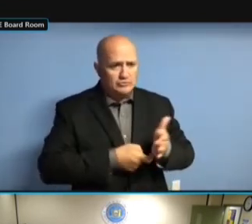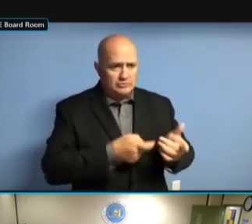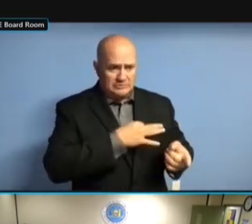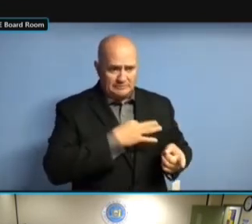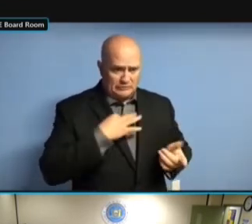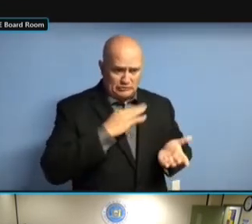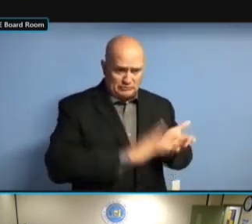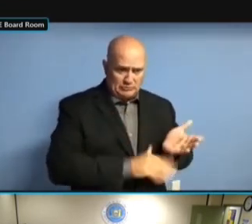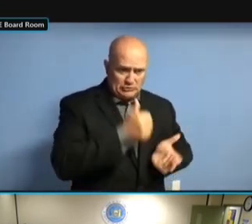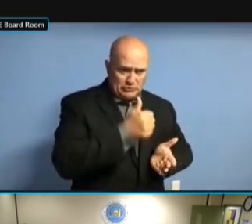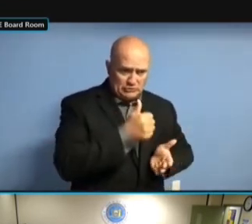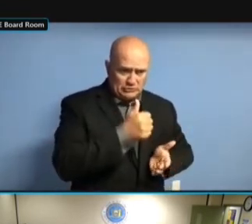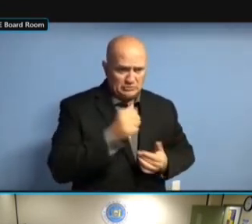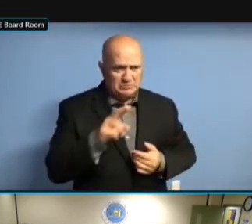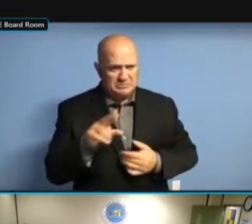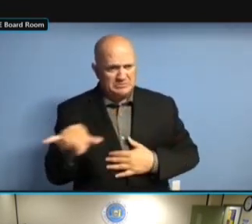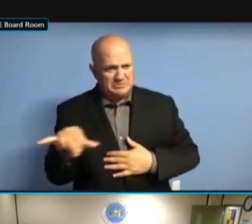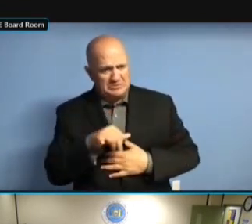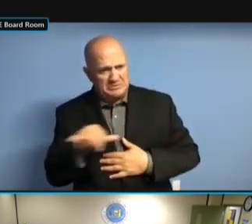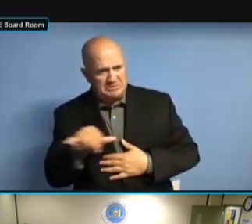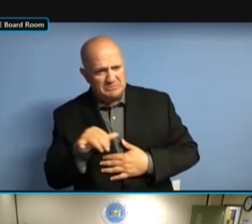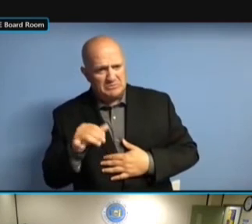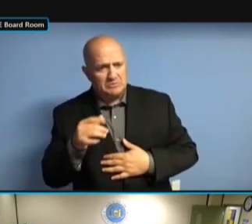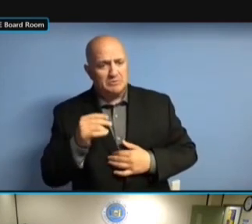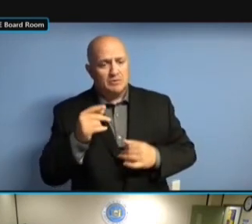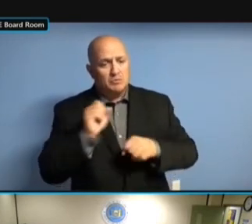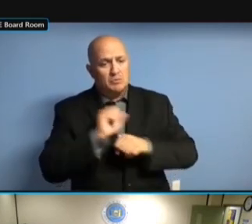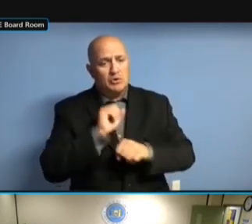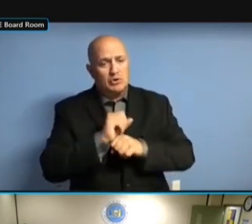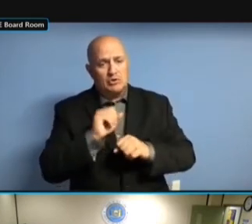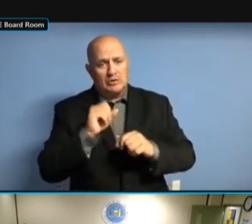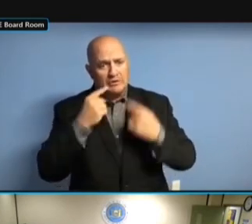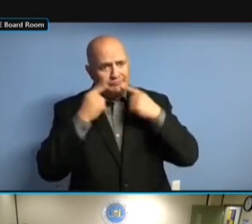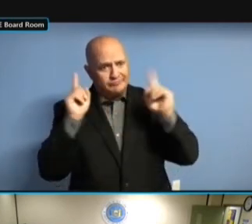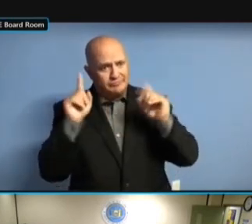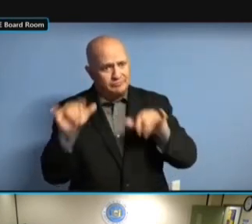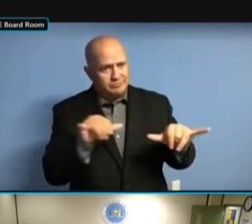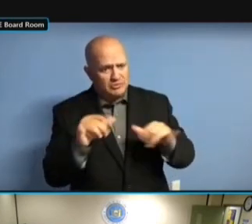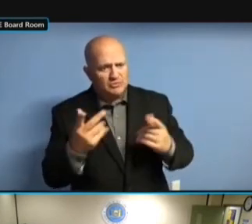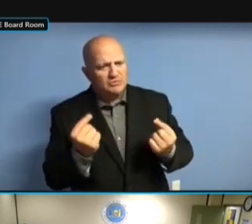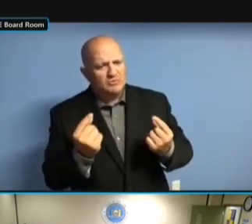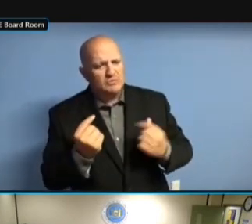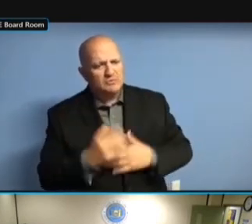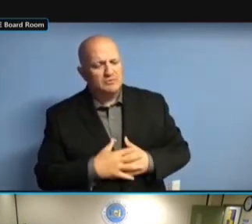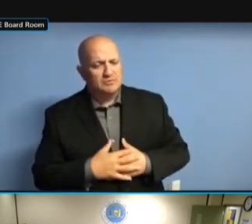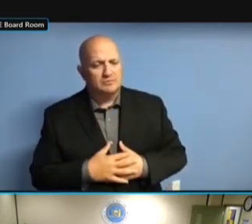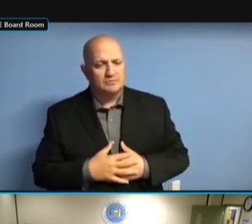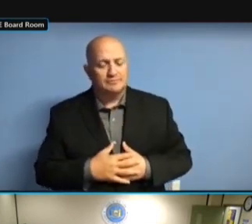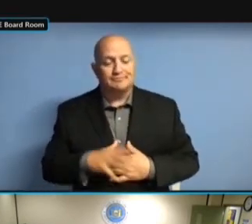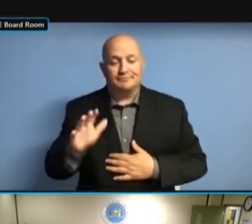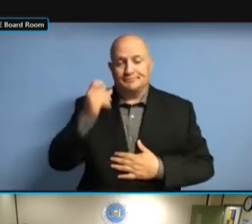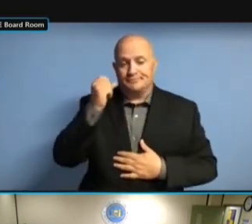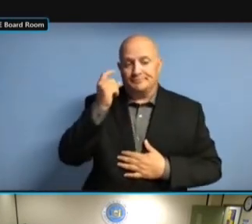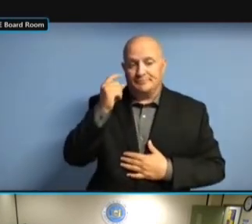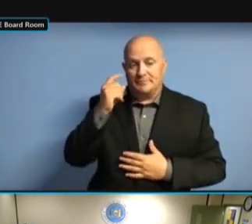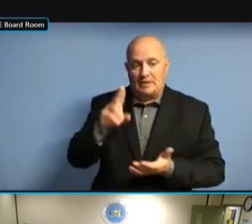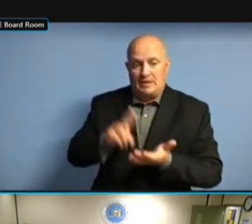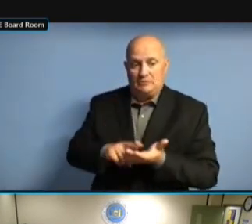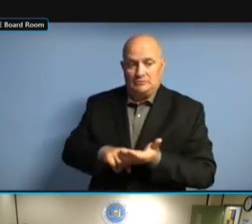NOW? >> WE DO PAY MORE FOR NOW? >> WE DO PAY MORE FOR THE WE DO PAY MORE FOR THE WE DO PAY MORE FOR THE CONTRACTORS. CONTRACTORS. CONTRACTORS. PART CONTRACTORS. PART OF CONTRACTORS. PART OF THAT CONTRACTORS. PART OF THAT IS CONTRACTORS. PART OF THAT IS ALSO CONTRACTORS. PART OF THAT IS ALSO THE PART OF THAT IS ALSO THE PART OF THAT IS ALSO THE BENEFITS, PART OF THAT IS ALSO THE BENEFITS, ALTHOUGH PART OF THAT IS ALSO THE BENEFITS, ALTHOUGH IT PART OF THAT IS ALSO THE BENEFITS, ALTHOUGH IT DEPENDS PART OF THAT IS ALSO THE BENEFITS, ALTHOUGH IT DEPENDS ON BENEFITS, ALTHOUGH IT DEPENDS ON